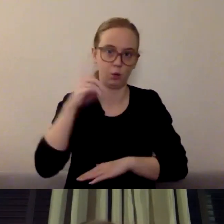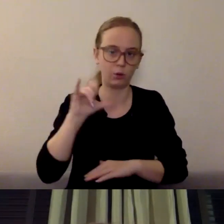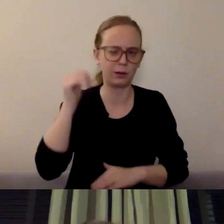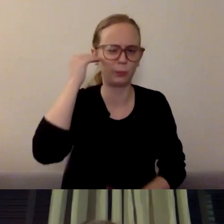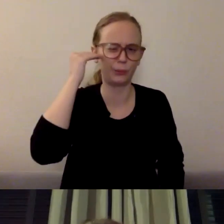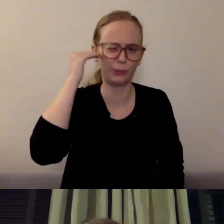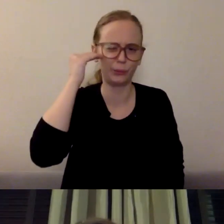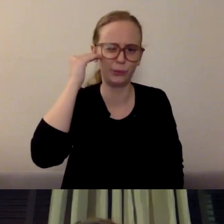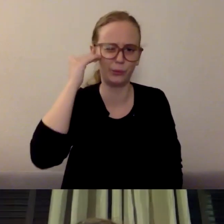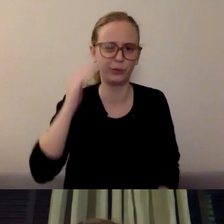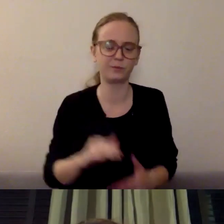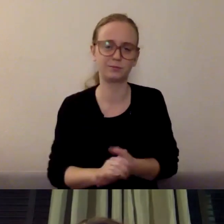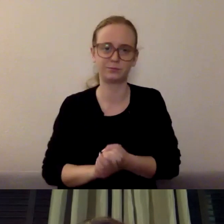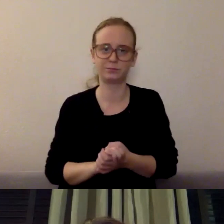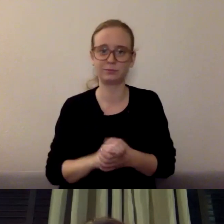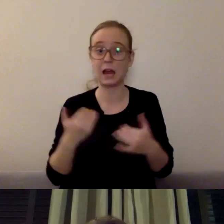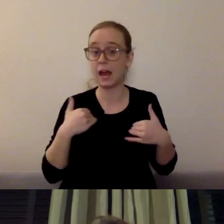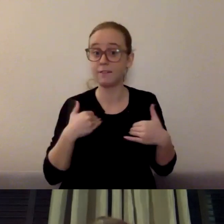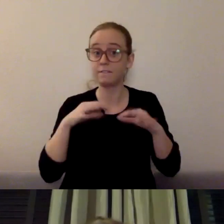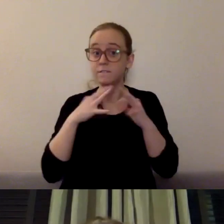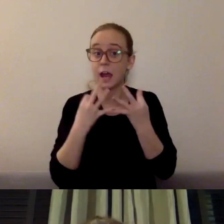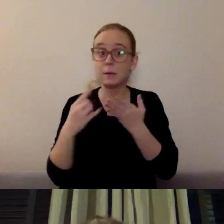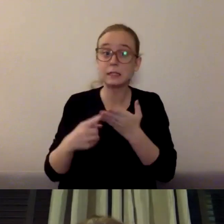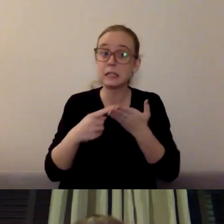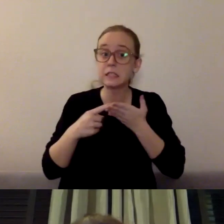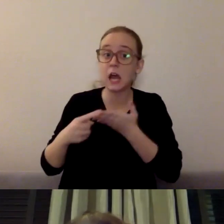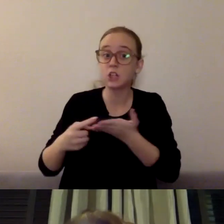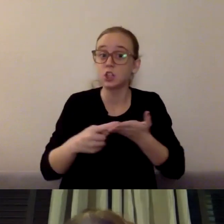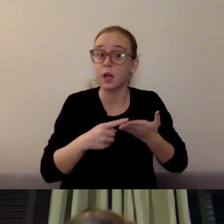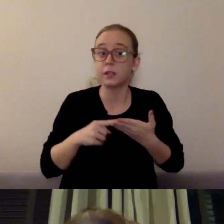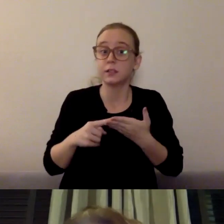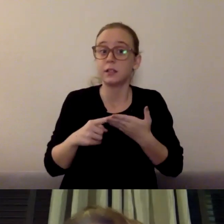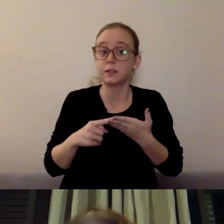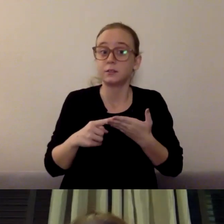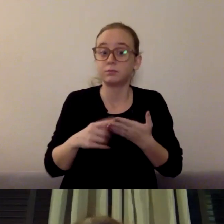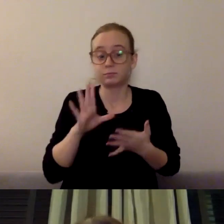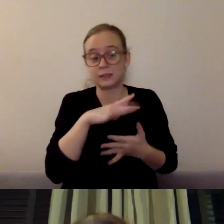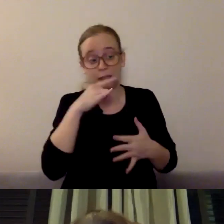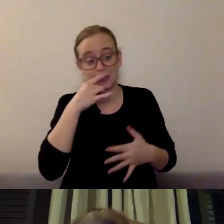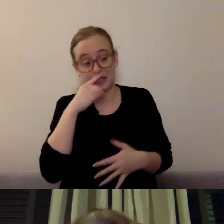Letting your kids decide on the topic. Maybe not having a topic having anything to do with COVID-19 or current events,